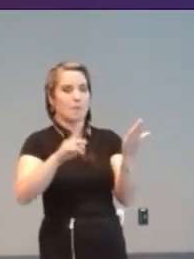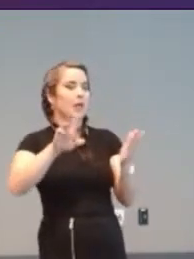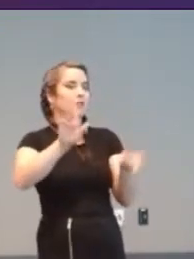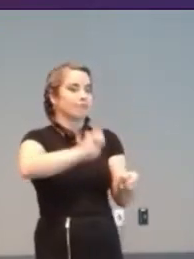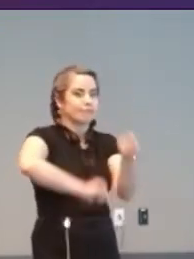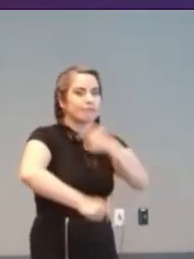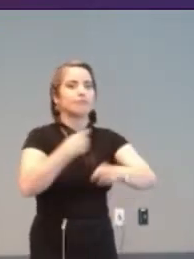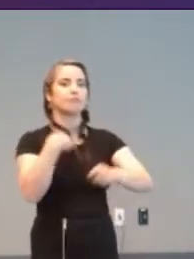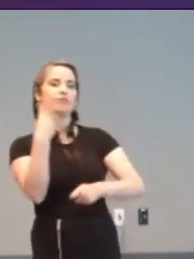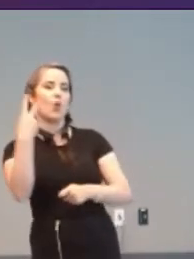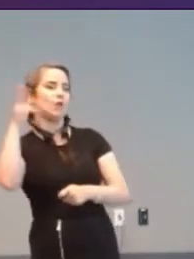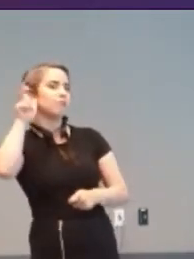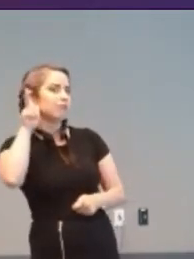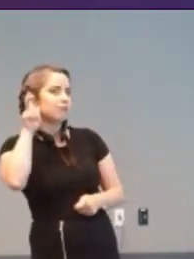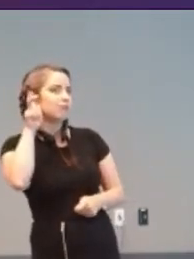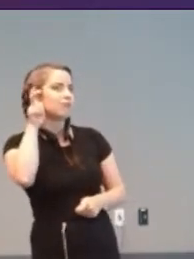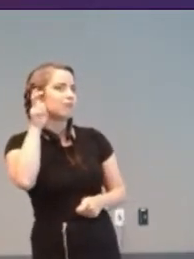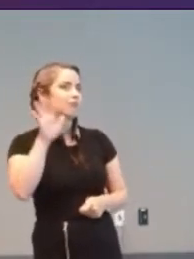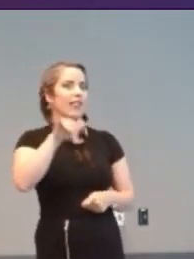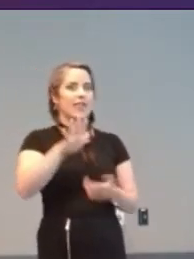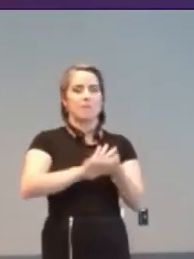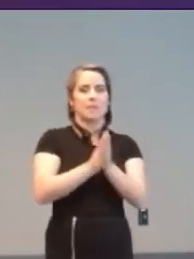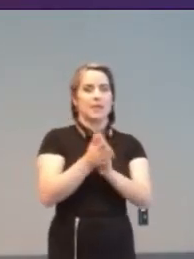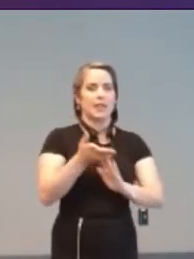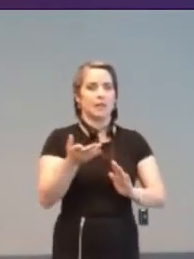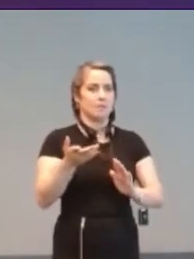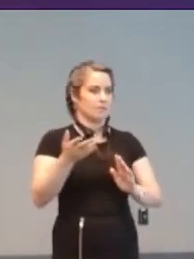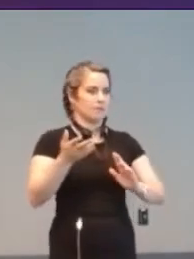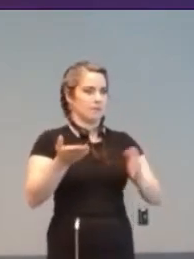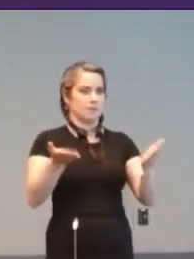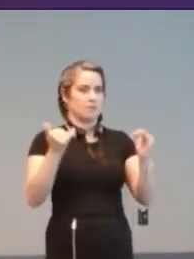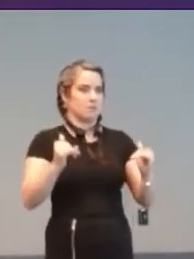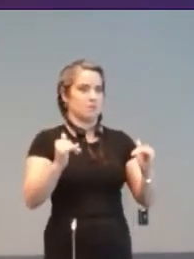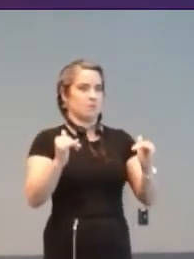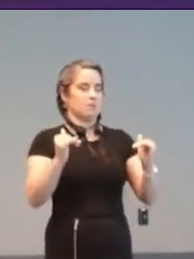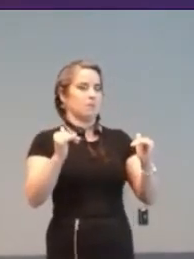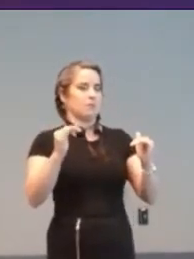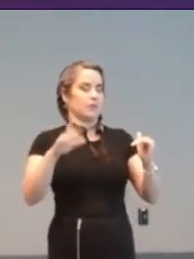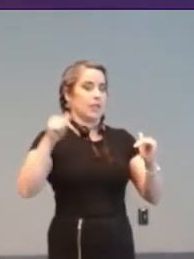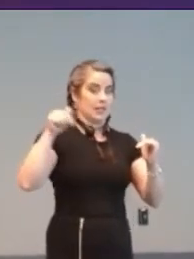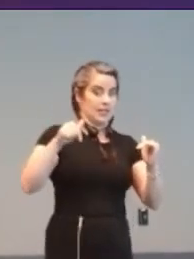set of recordings was of Joseph Conrad's Typhoon. Here the crew and passengers of